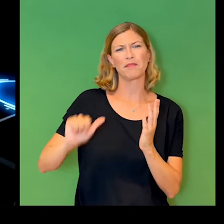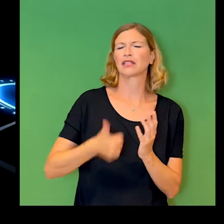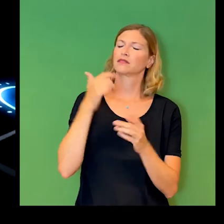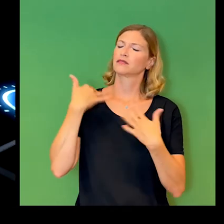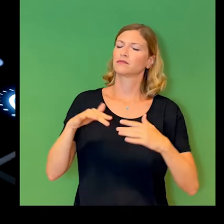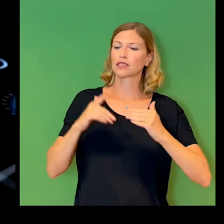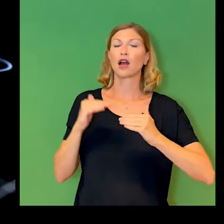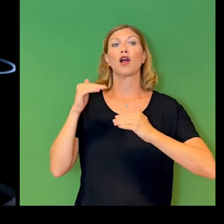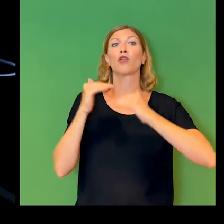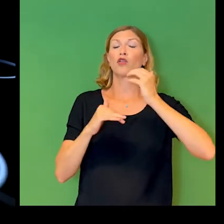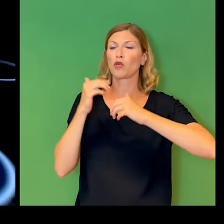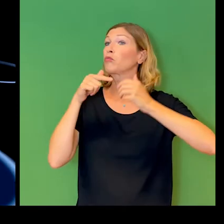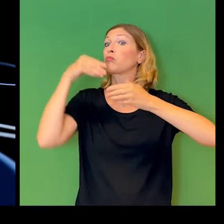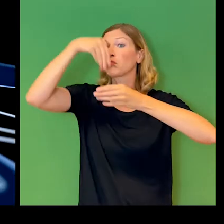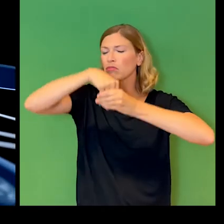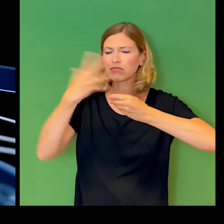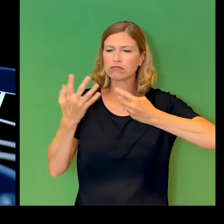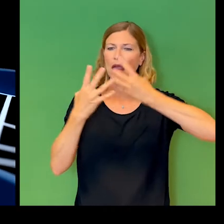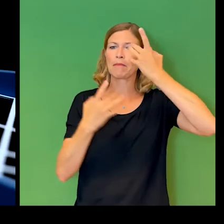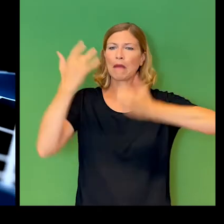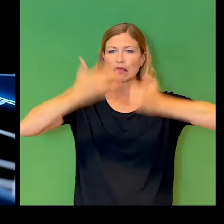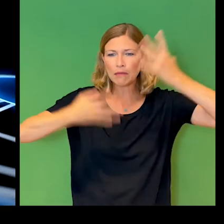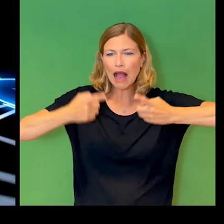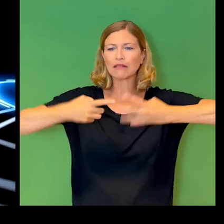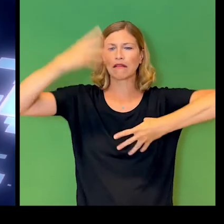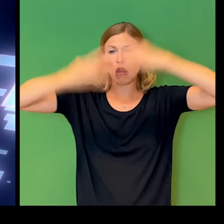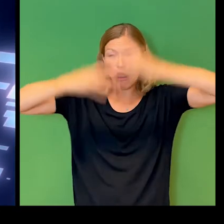mathematical equations that are called algorithms.